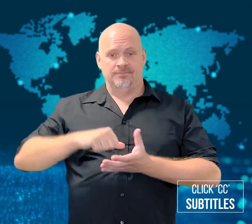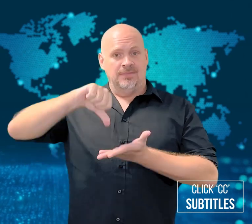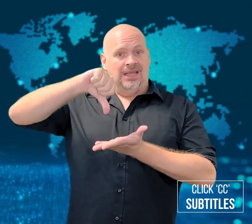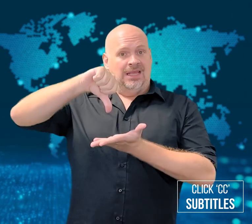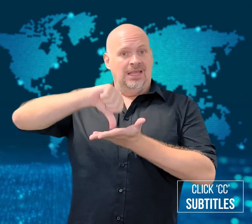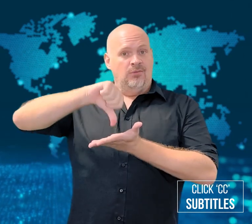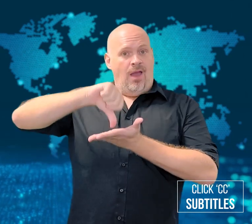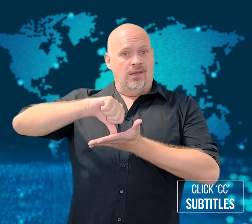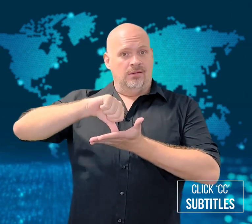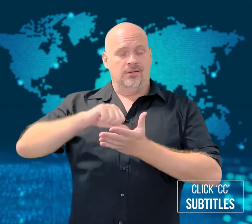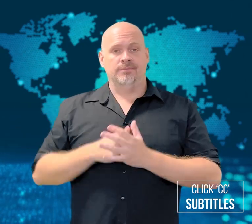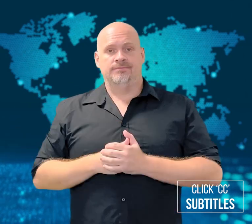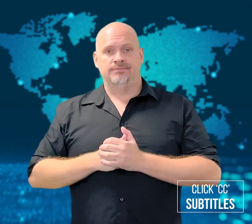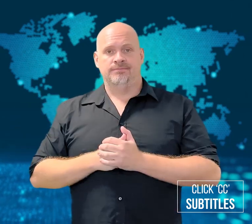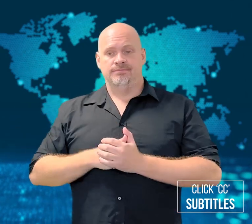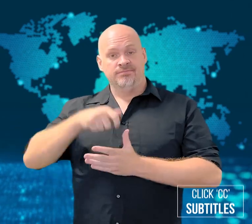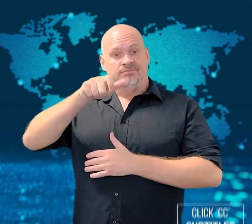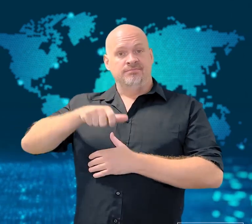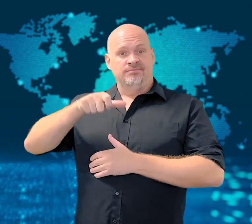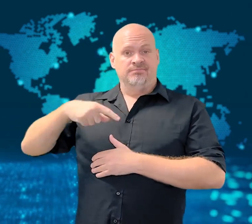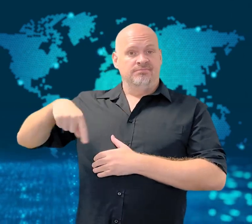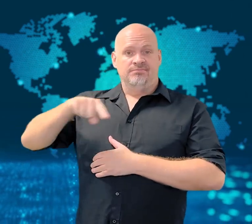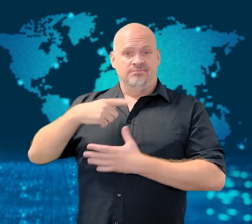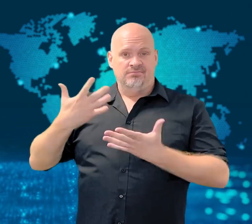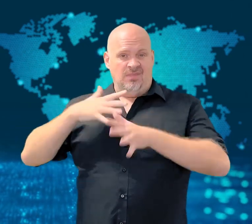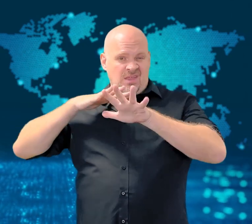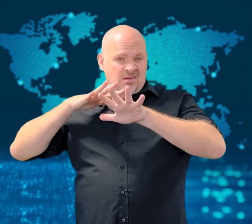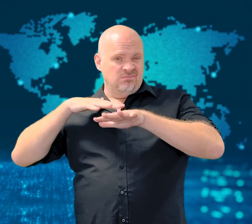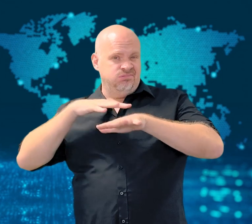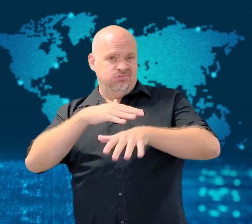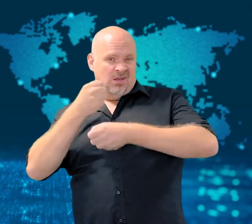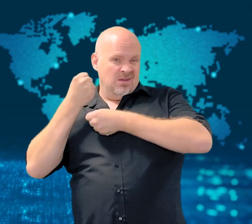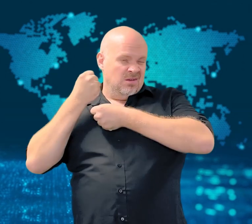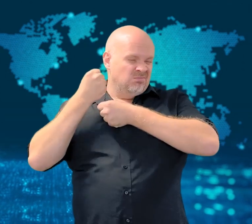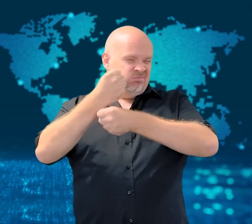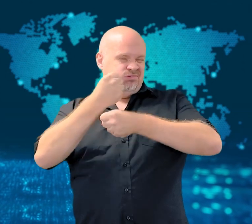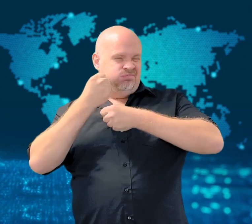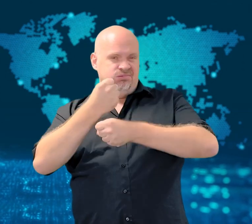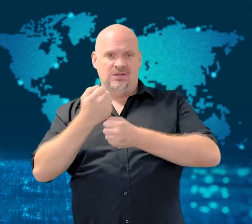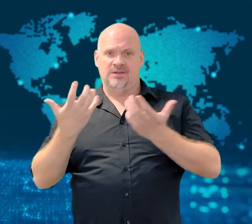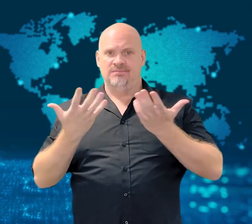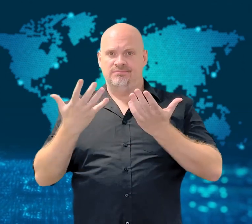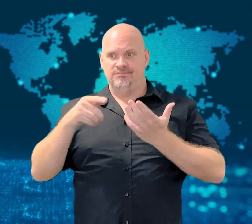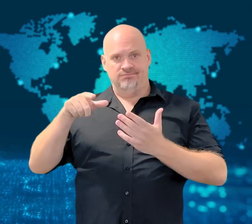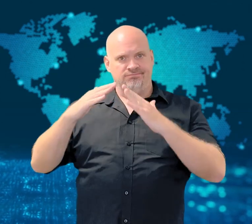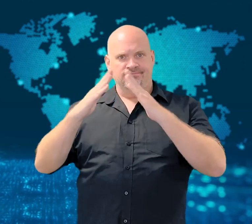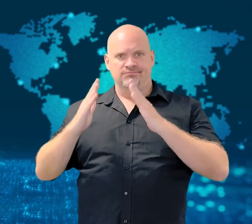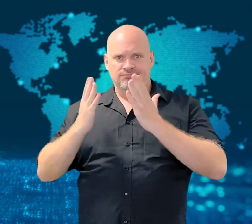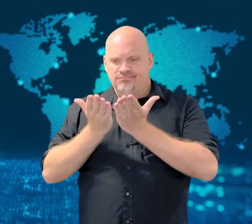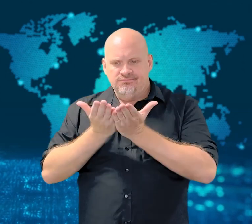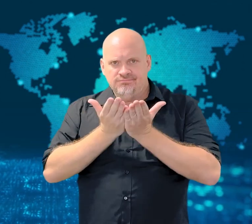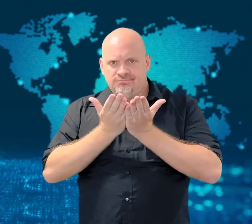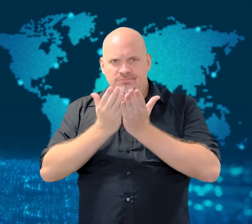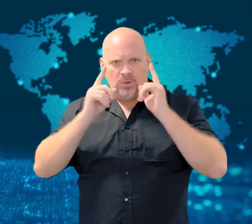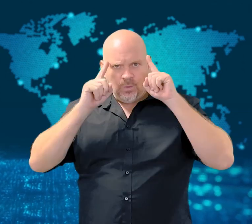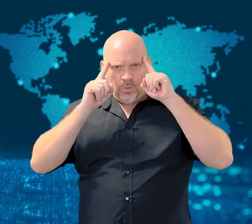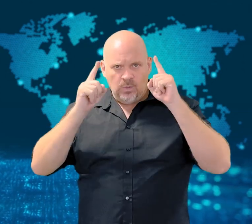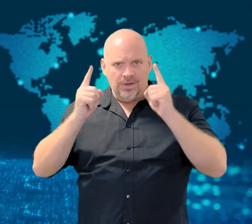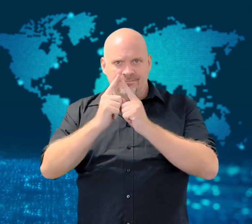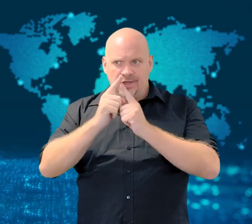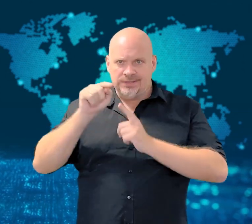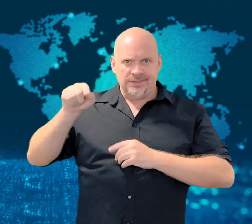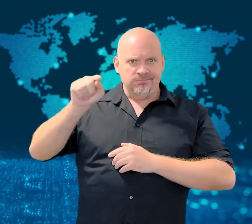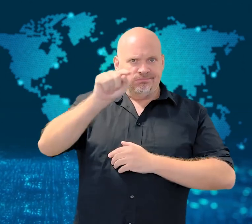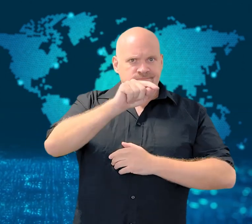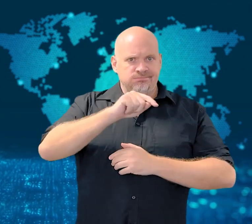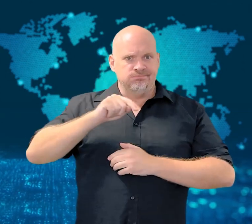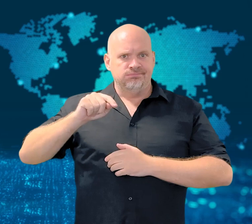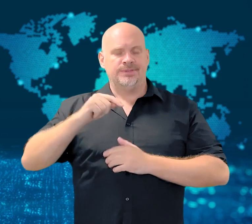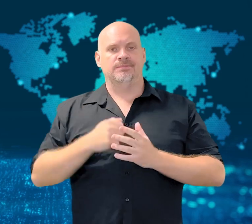Protests at universities